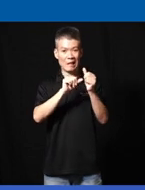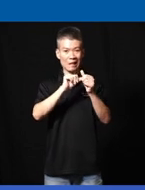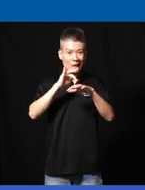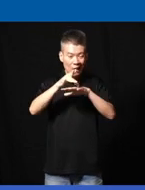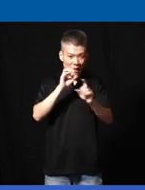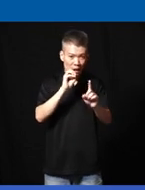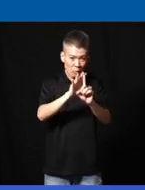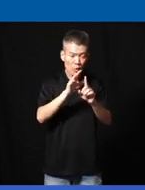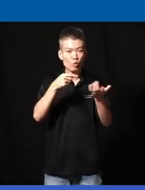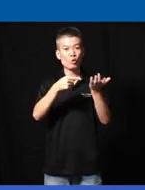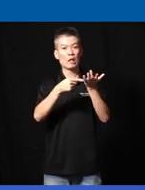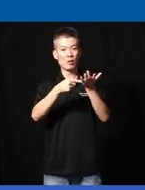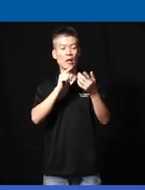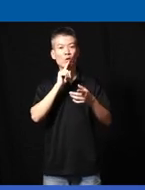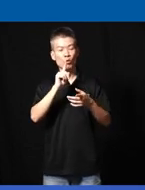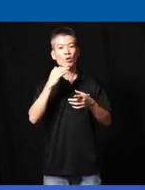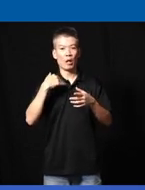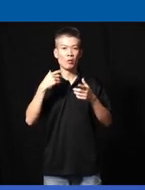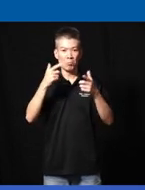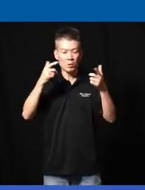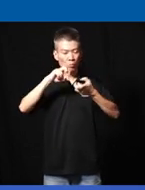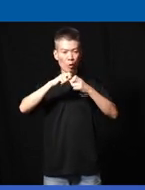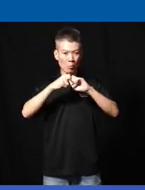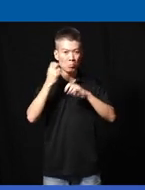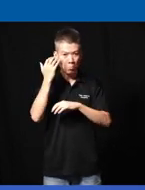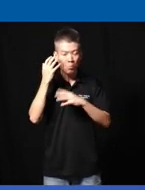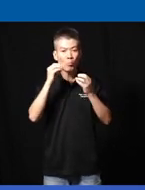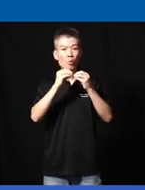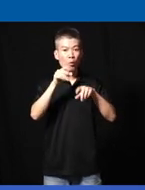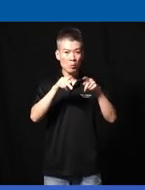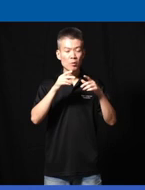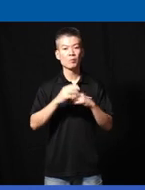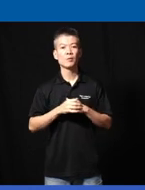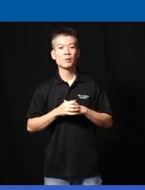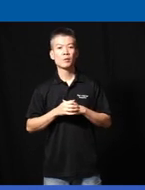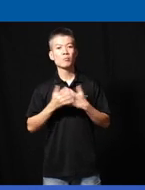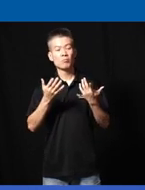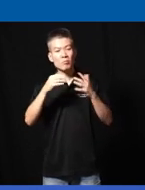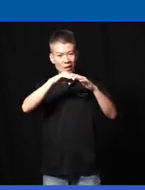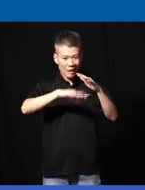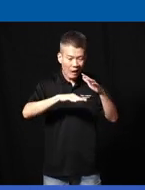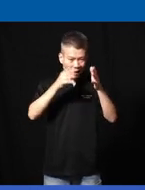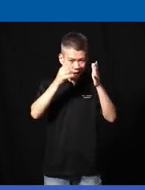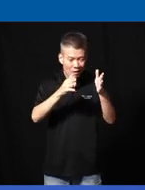exposure to technology actually we have a big problem more people less attention span people